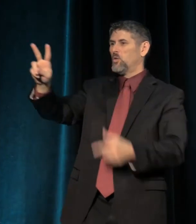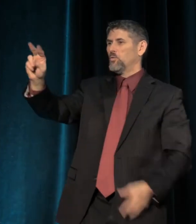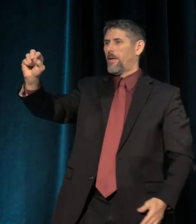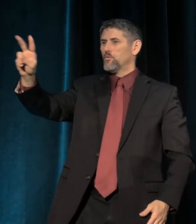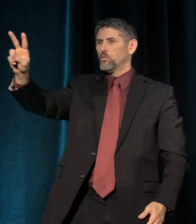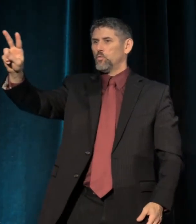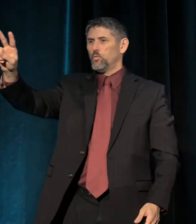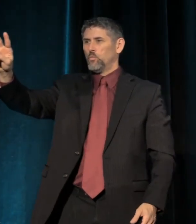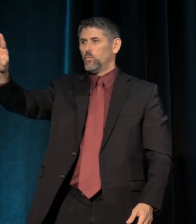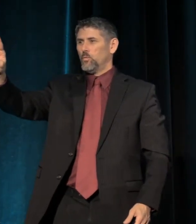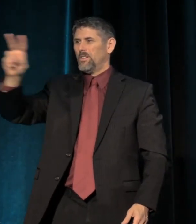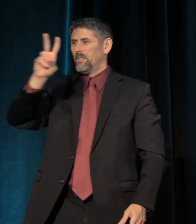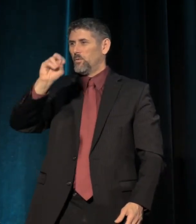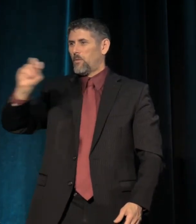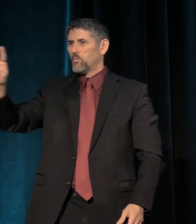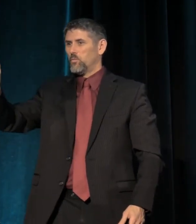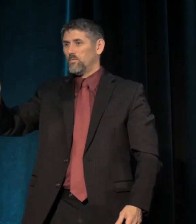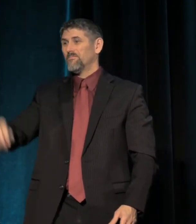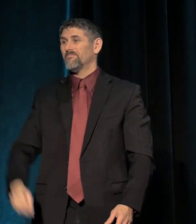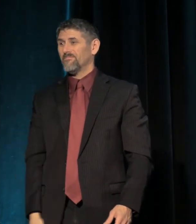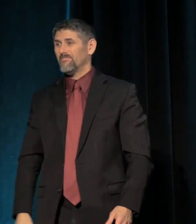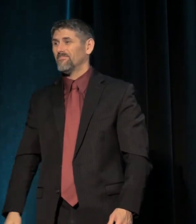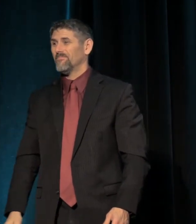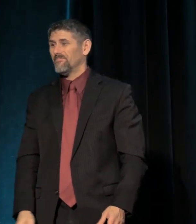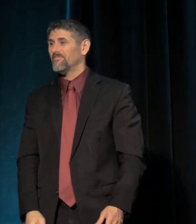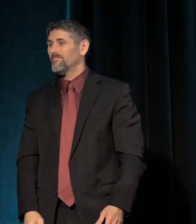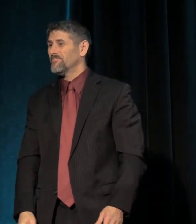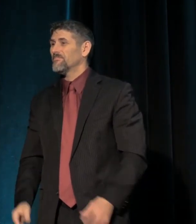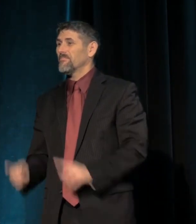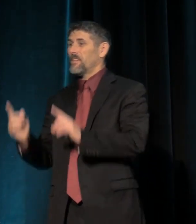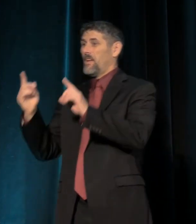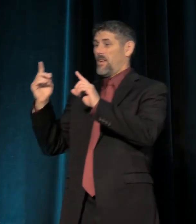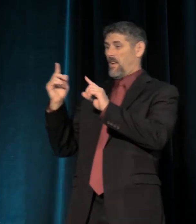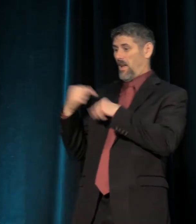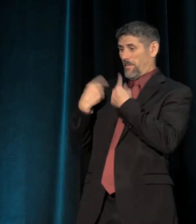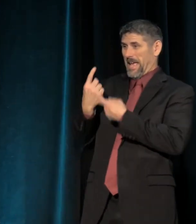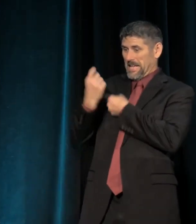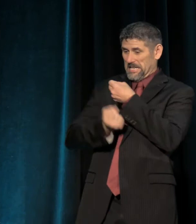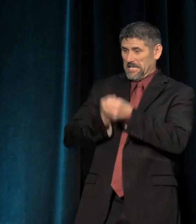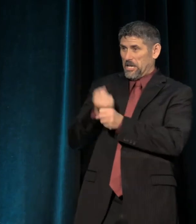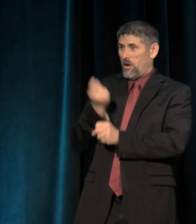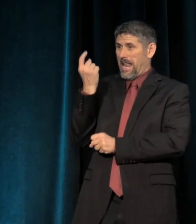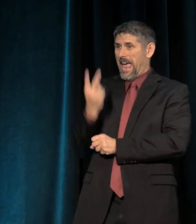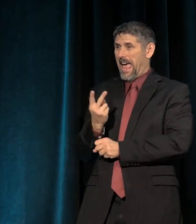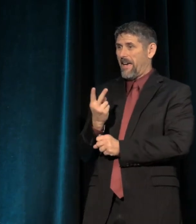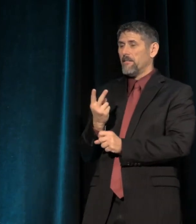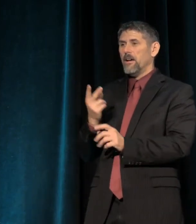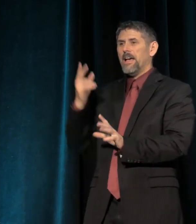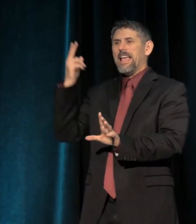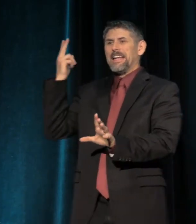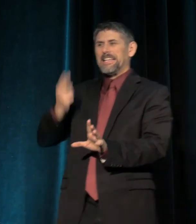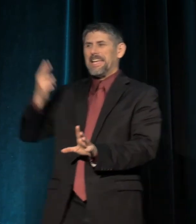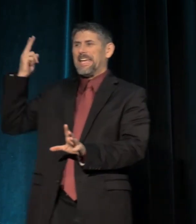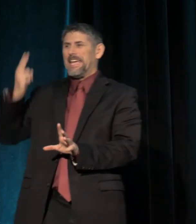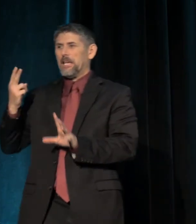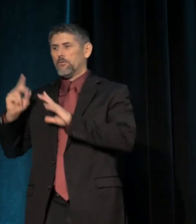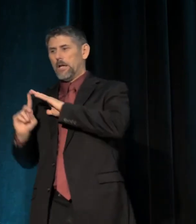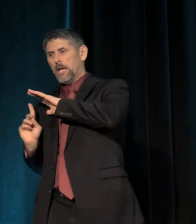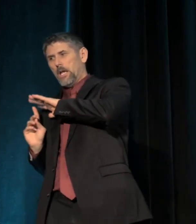(audience reacts with astonishment) Over the past year and a half, this is a history that's been coming back full circle.